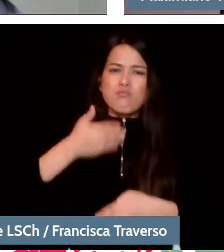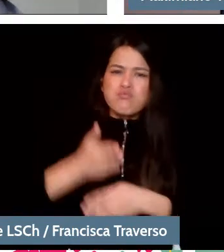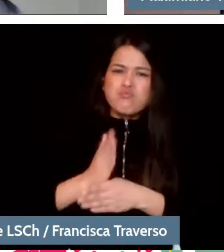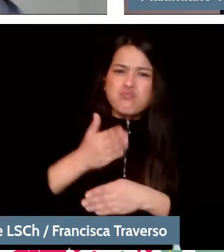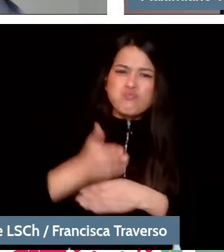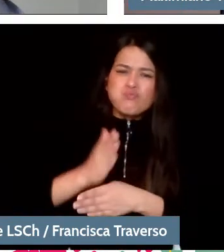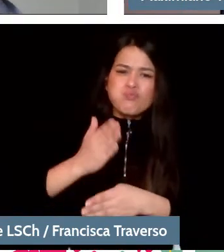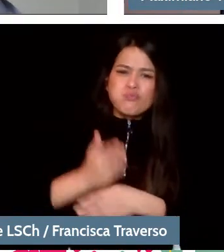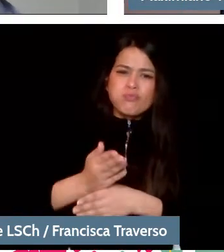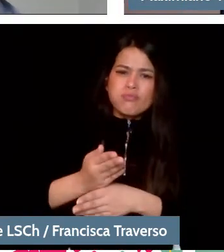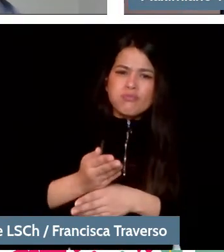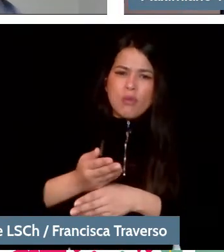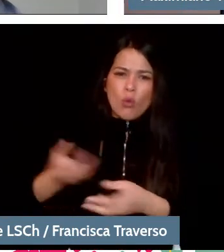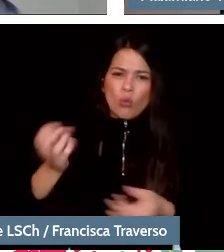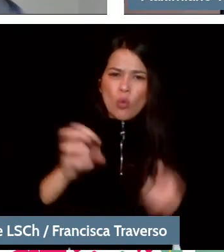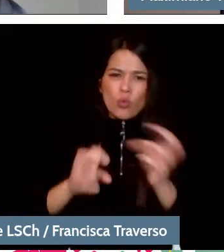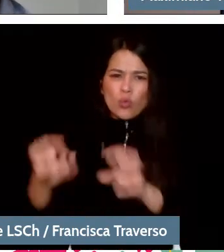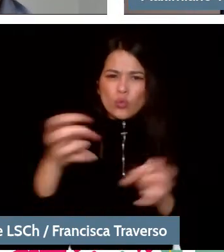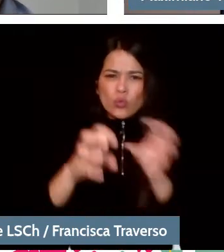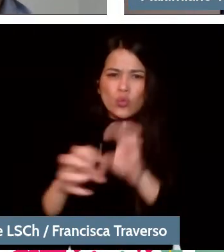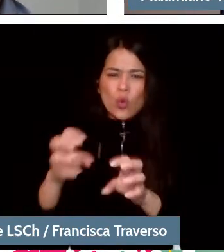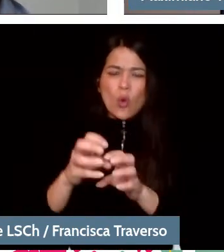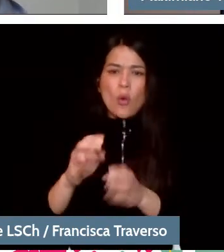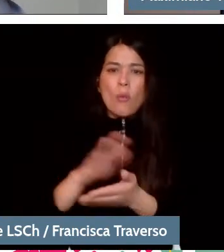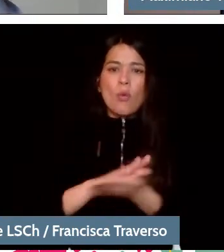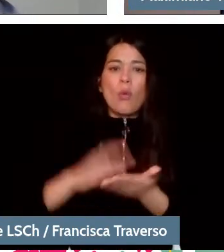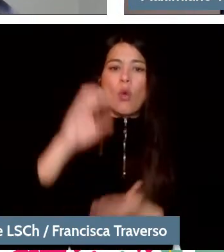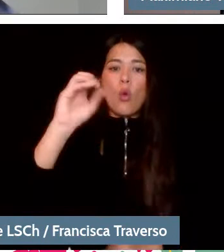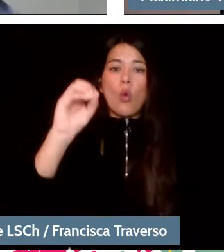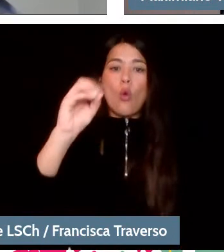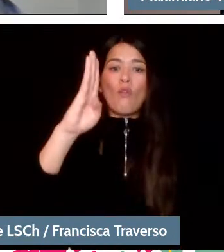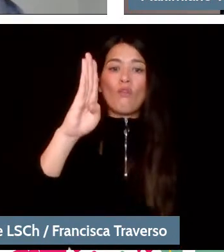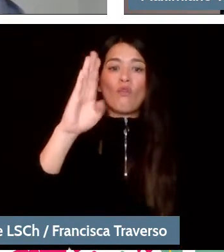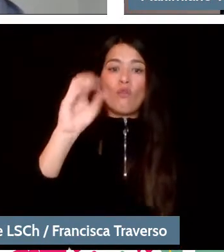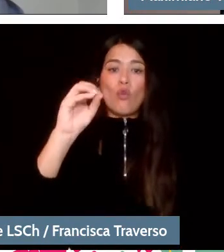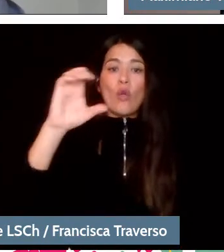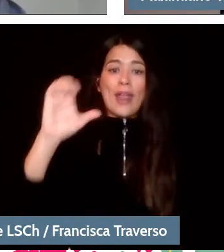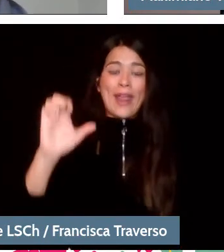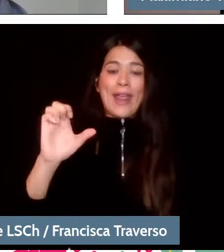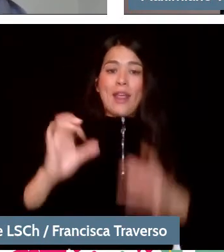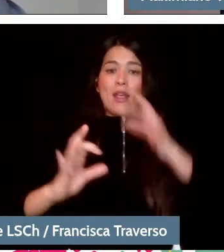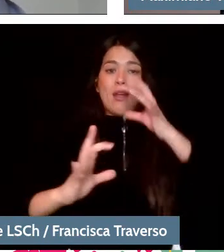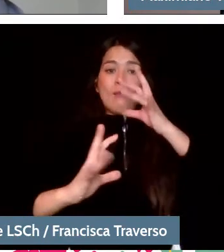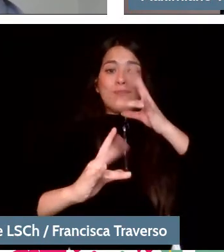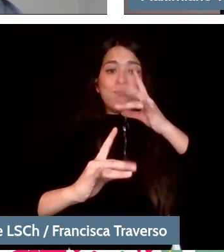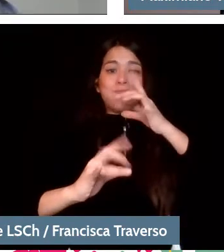and, for example, the oboes of the Vienna Philharmonic had a sound much more similar to that of a duck